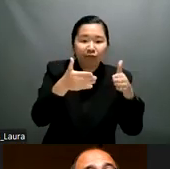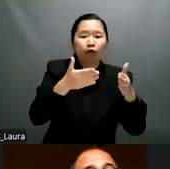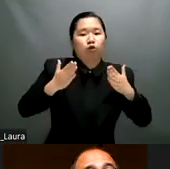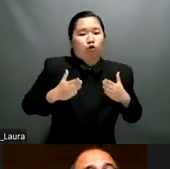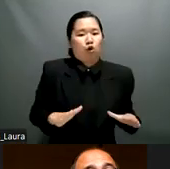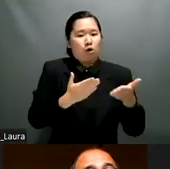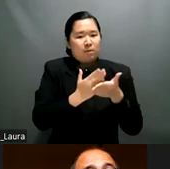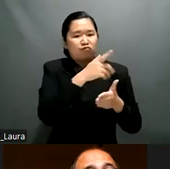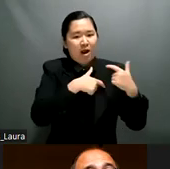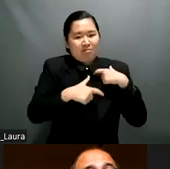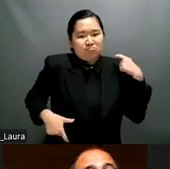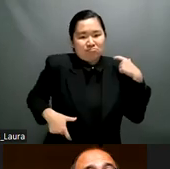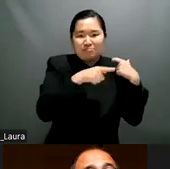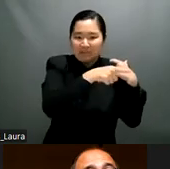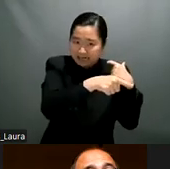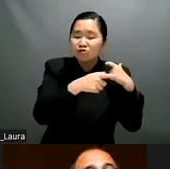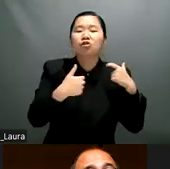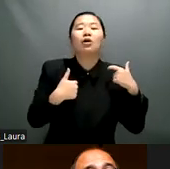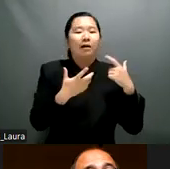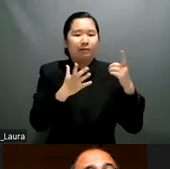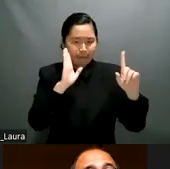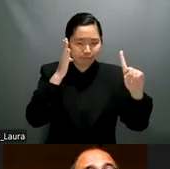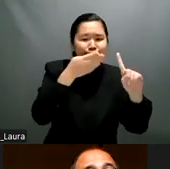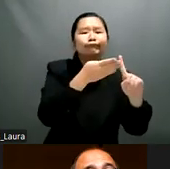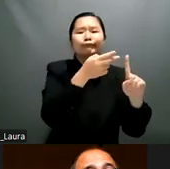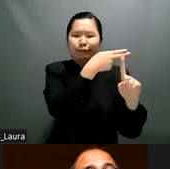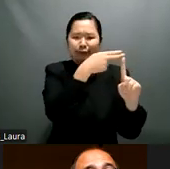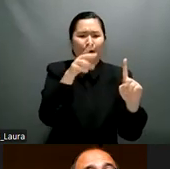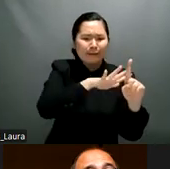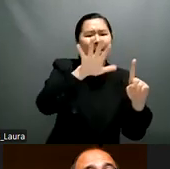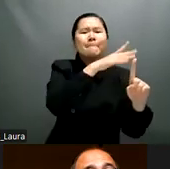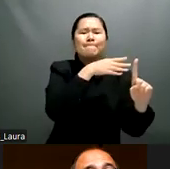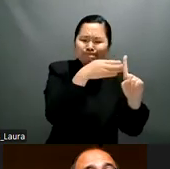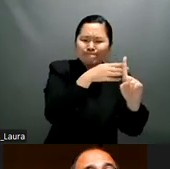we kind of like cannot talk to ministry of social affairs but the people within the ministry of law